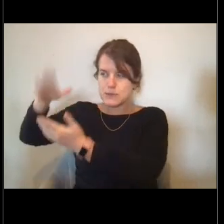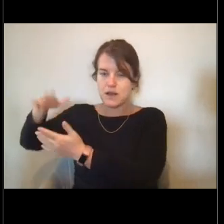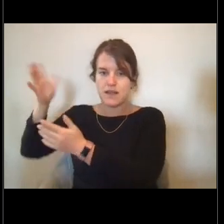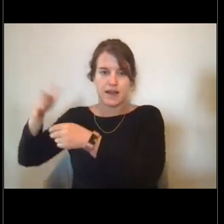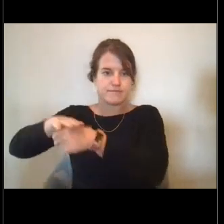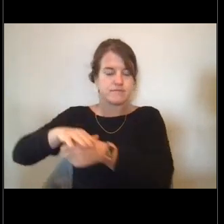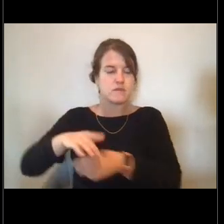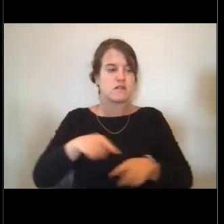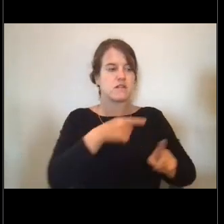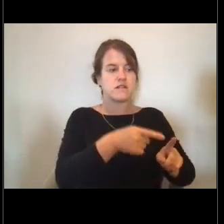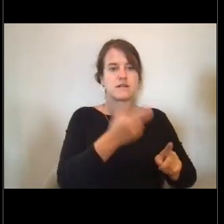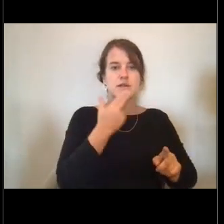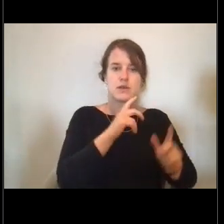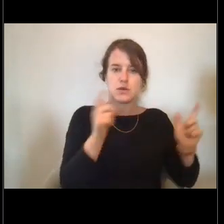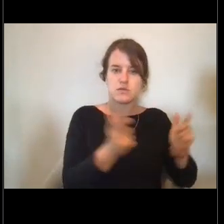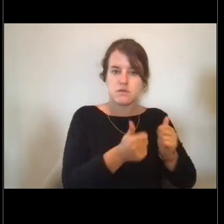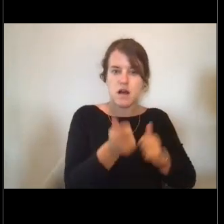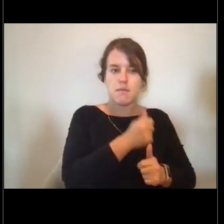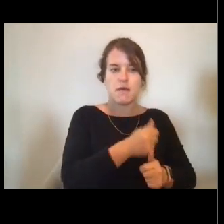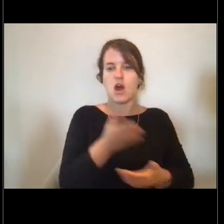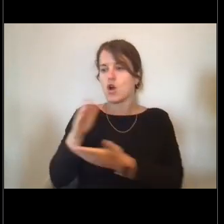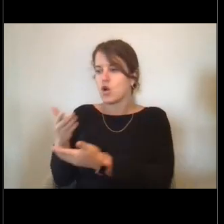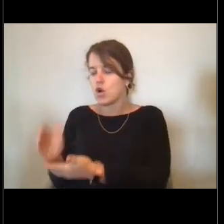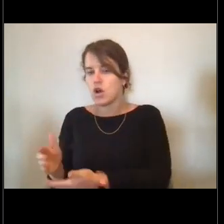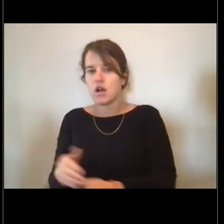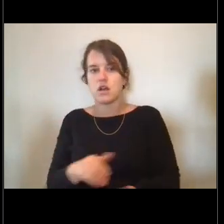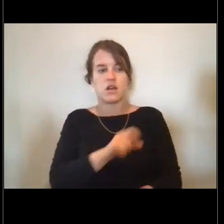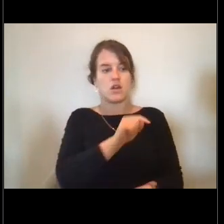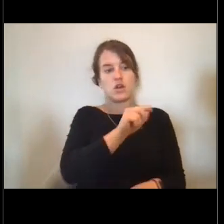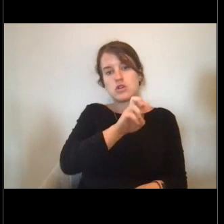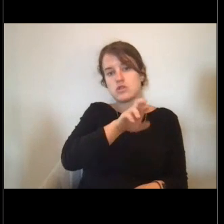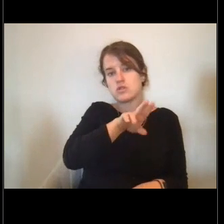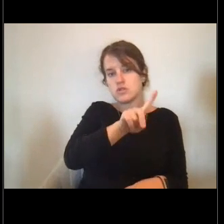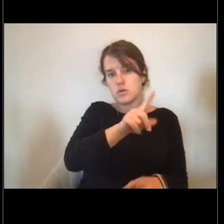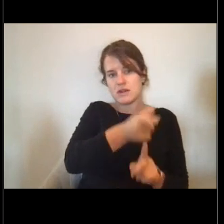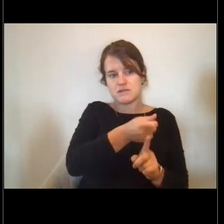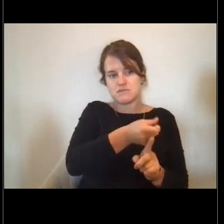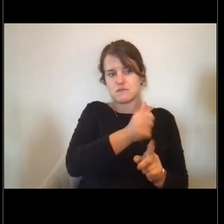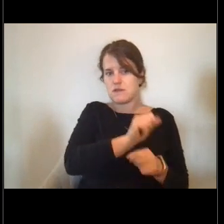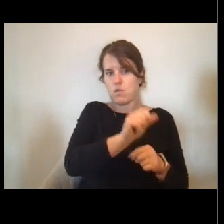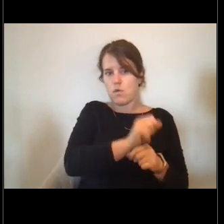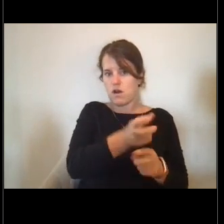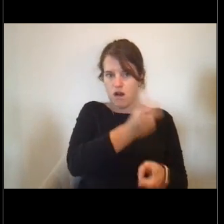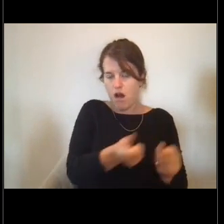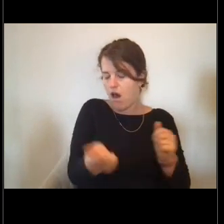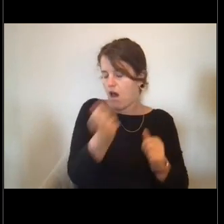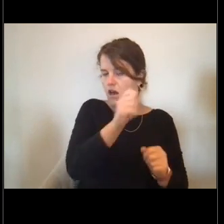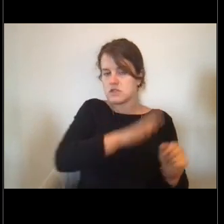Our stewards they're the hardest working people on the ship, hands down keeping everyone fed, you know,